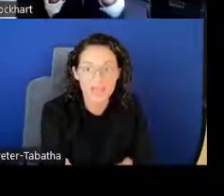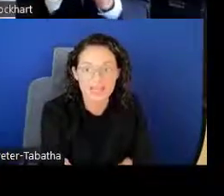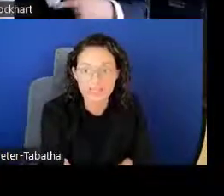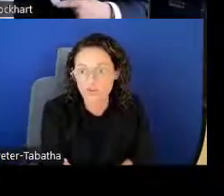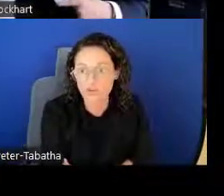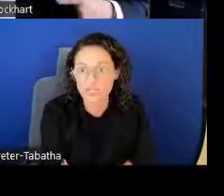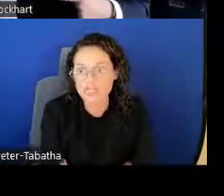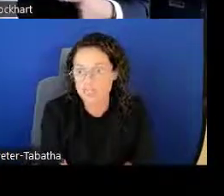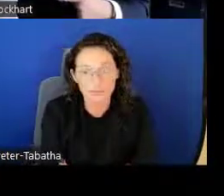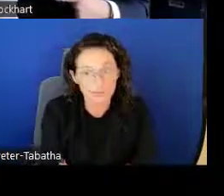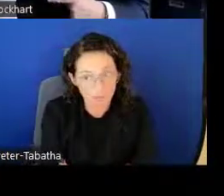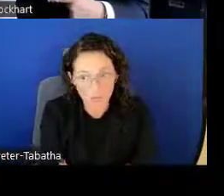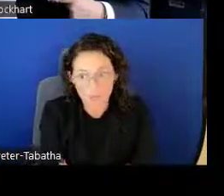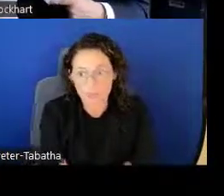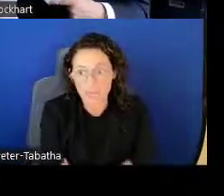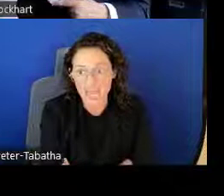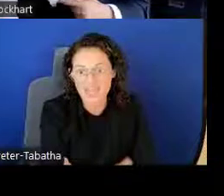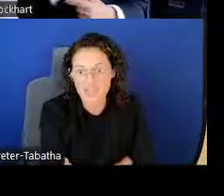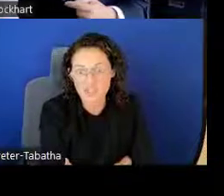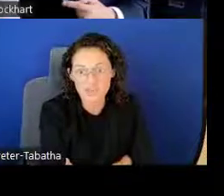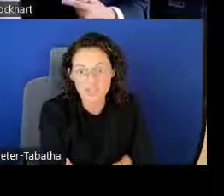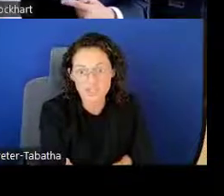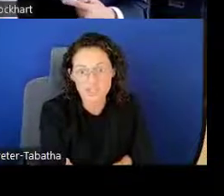has increased a lot within the past 2 years.